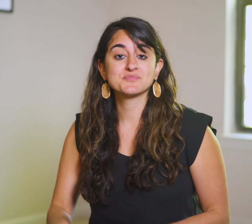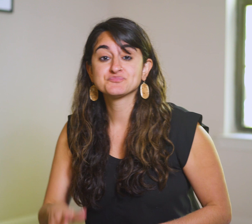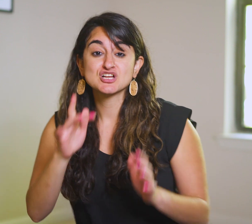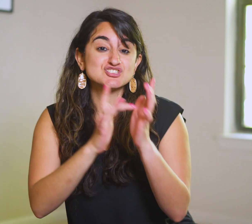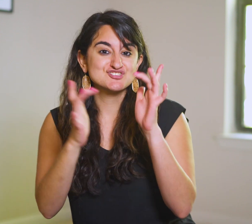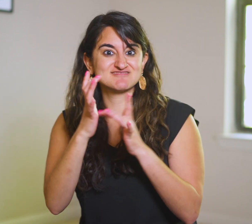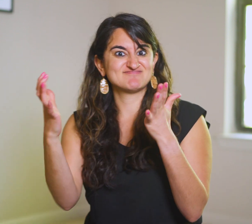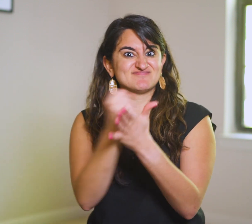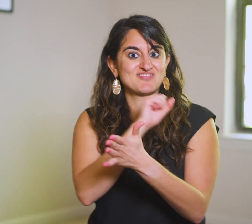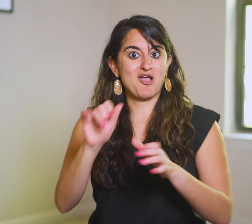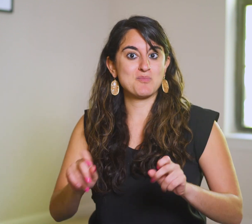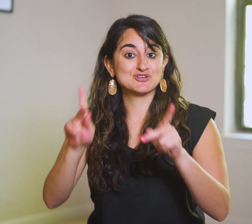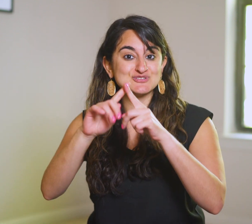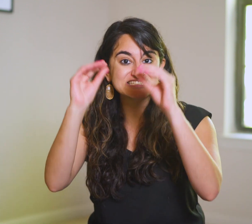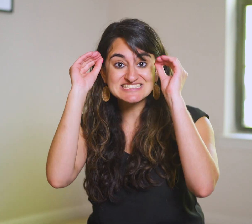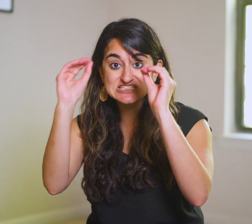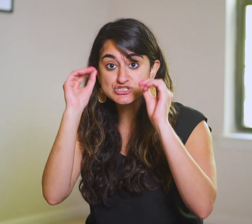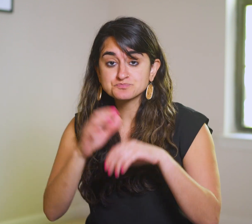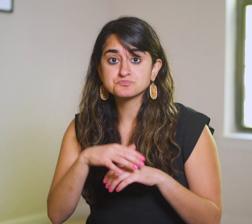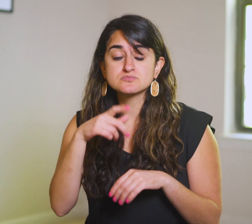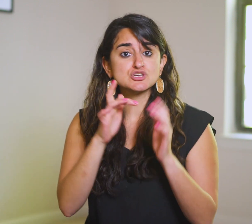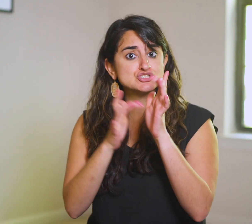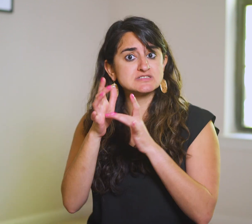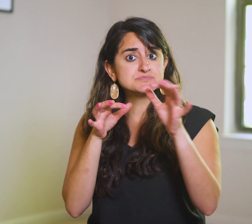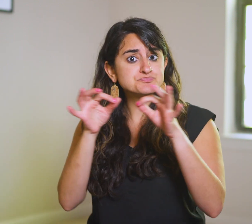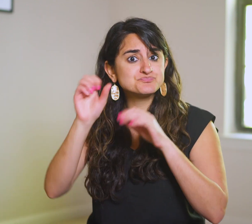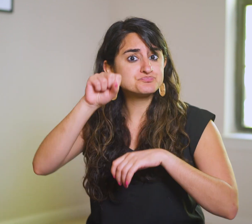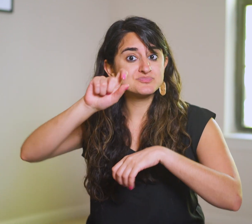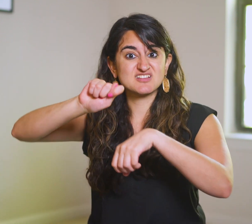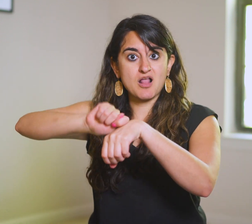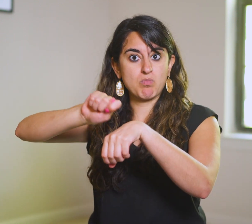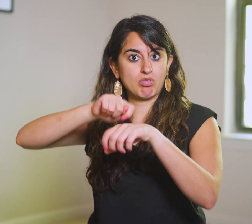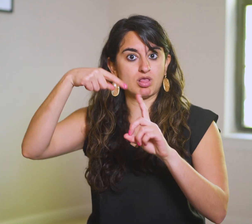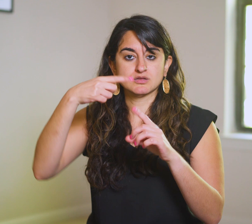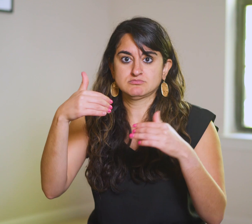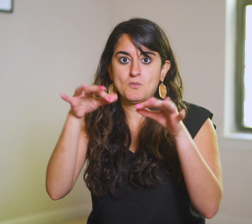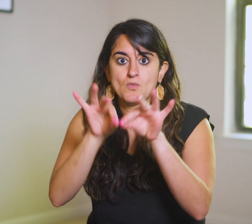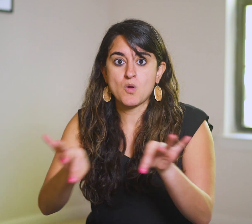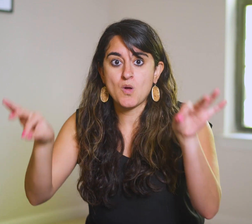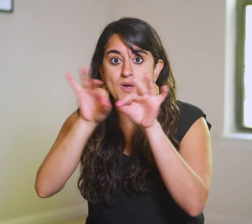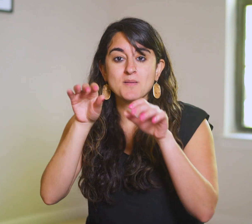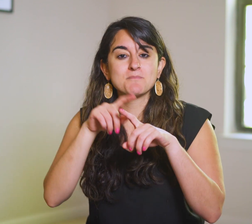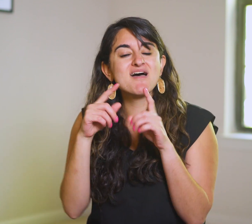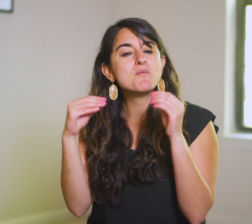Jesus creates a teaching opportunity. He says the temple is important but there’s something